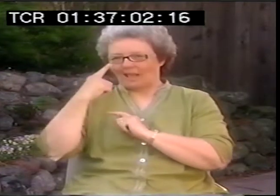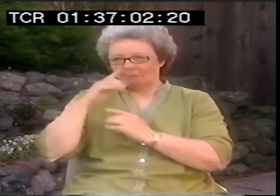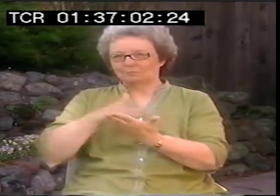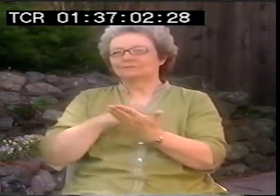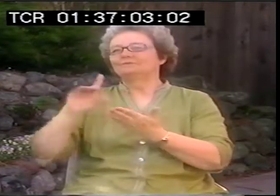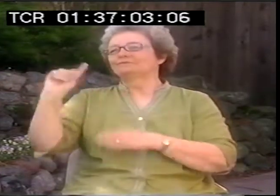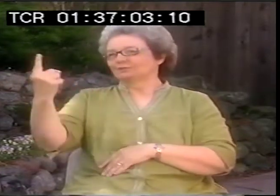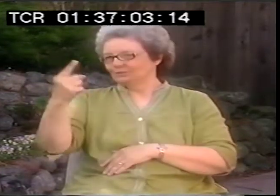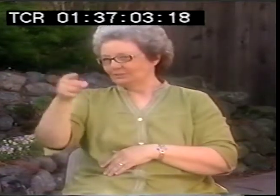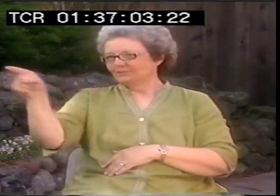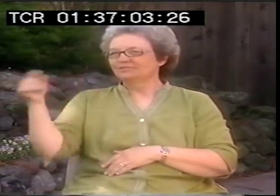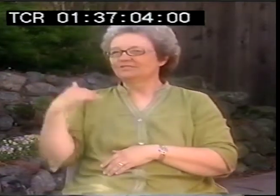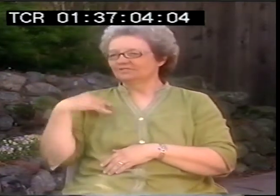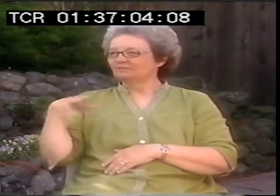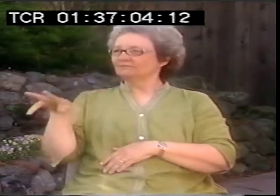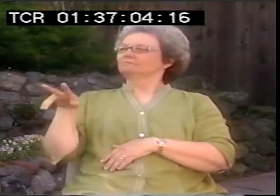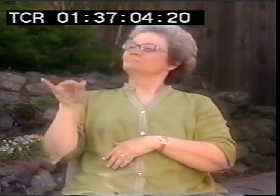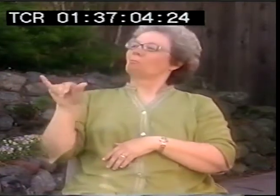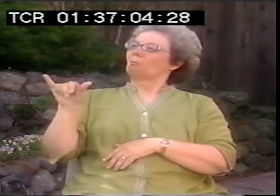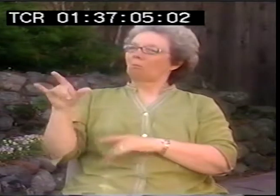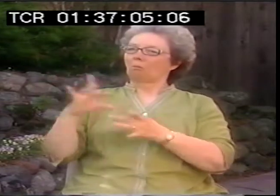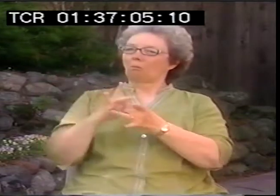which I wrote in English. I thought, wow, I don't even have